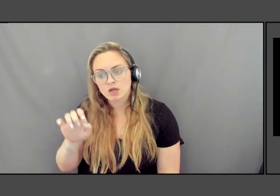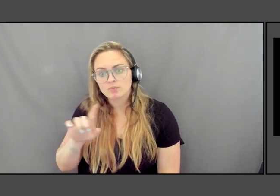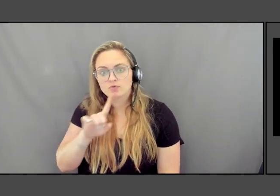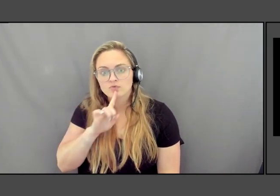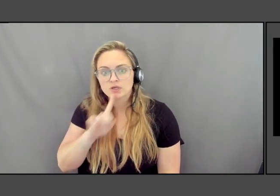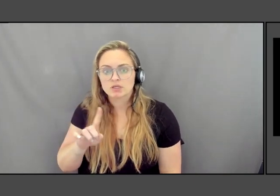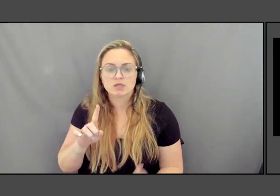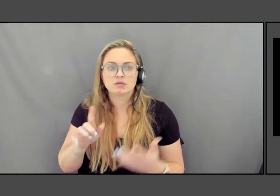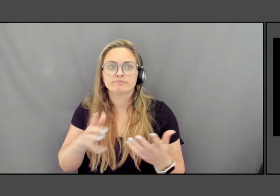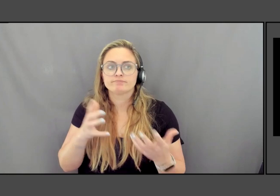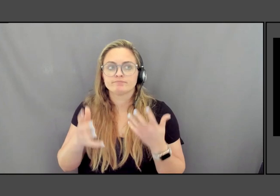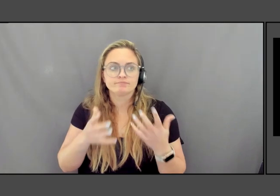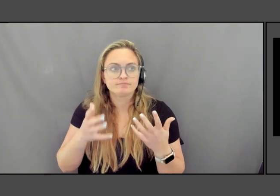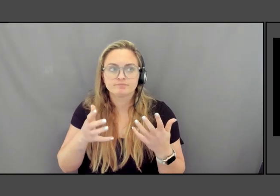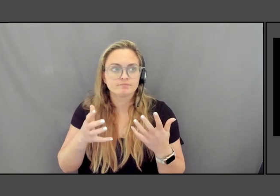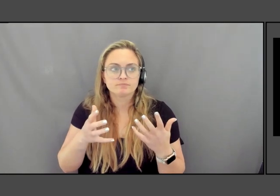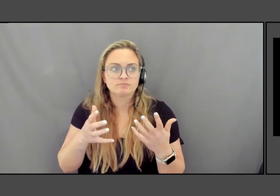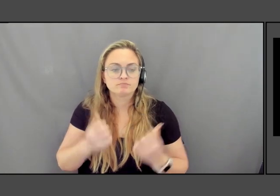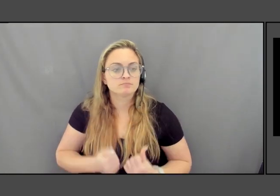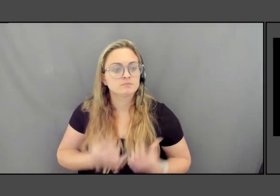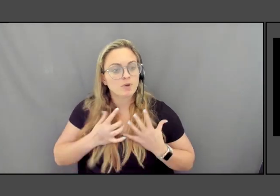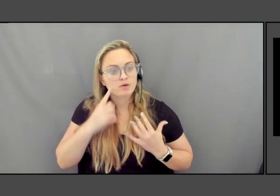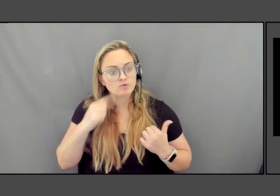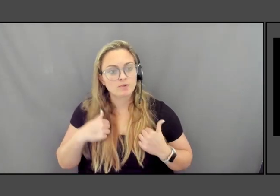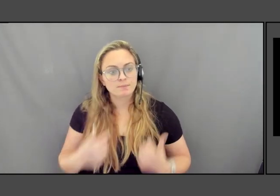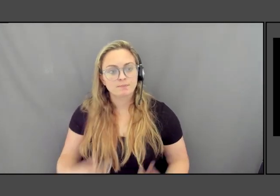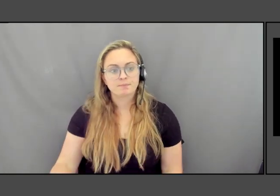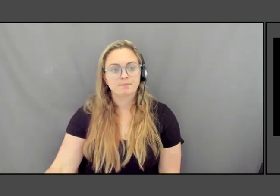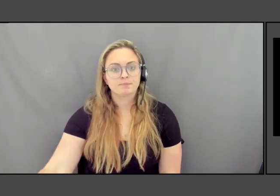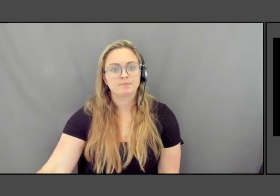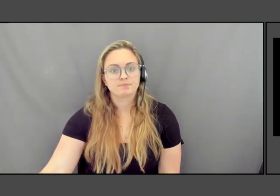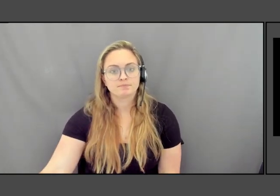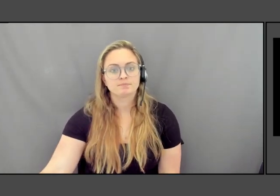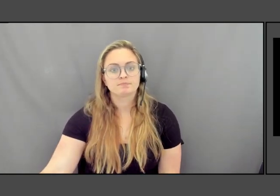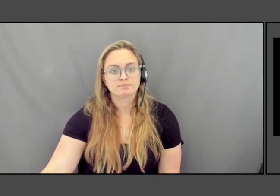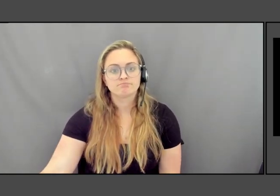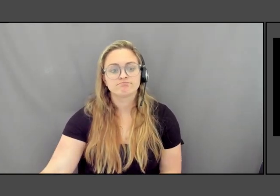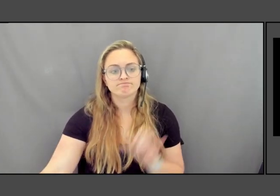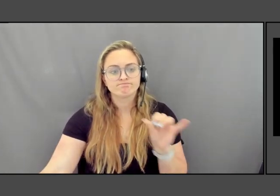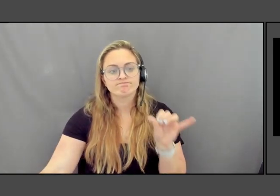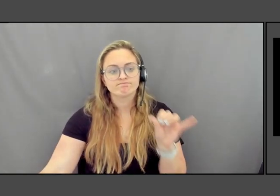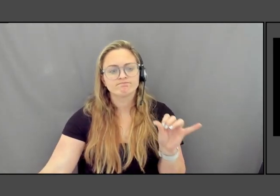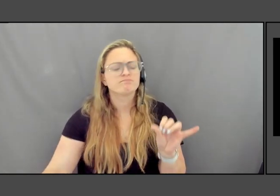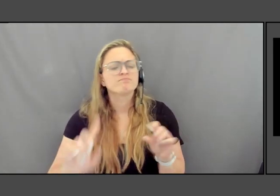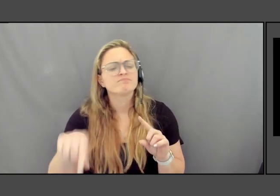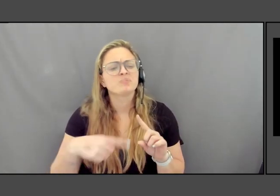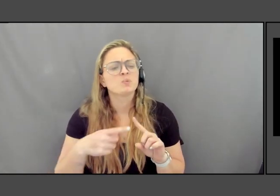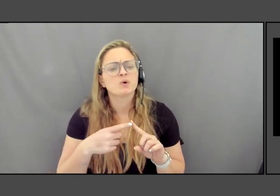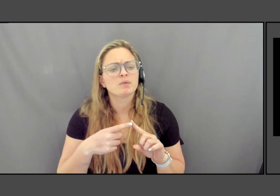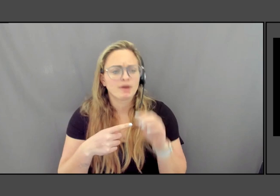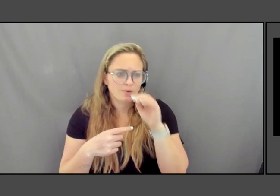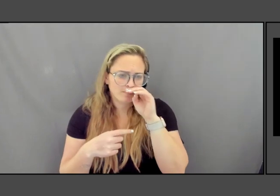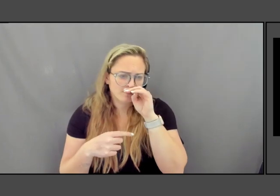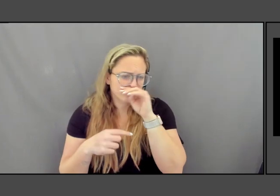sort of inspiring for me. And what about and this kind of flows out of what we've been talking about.